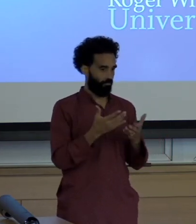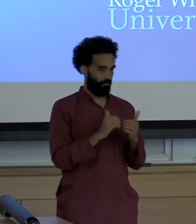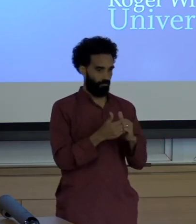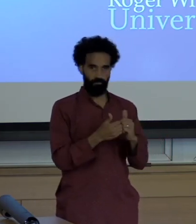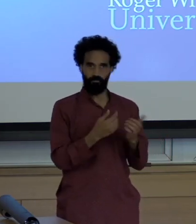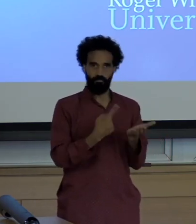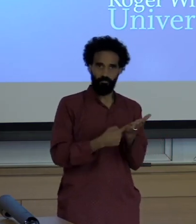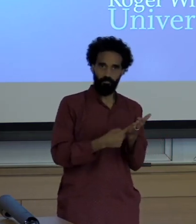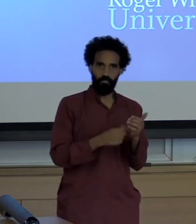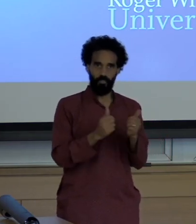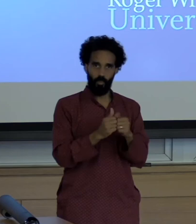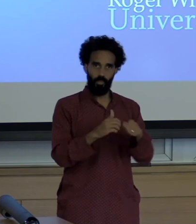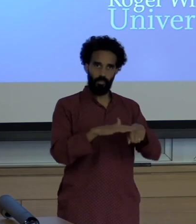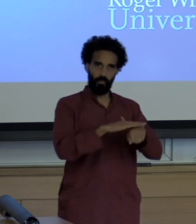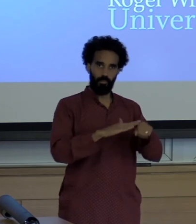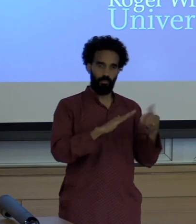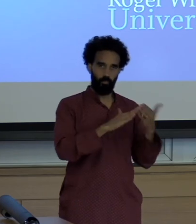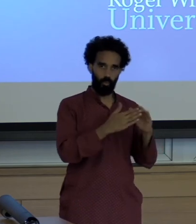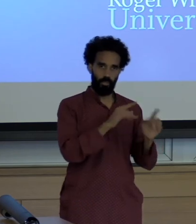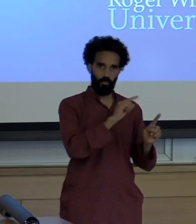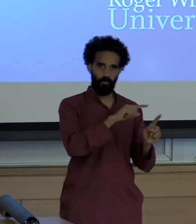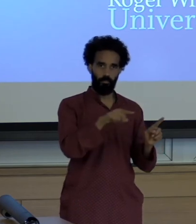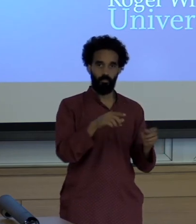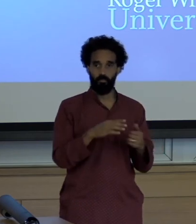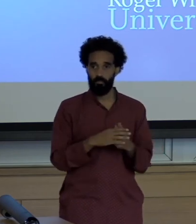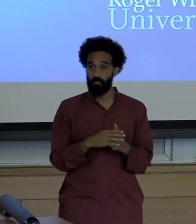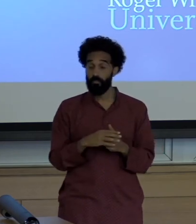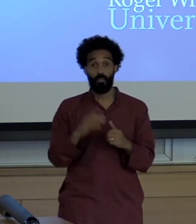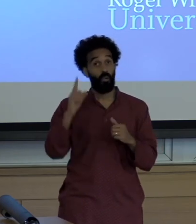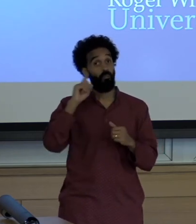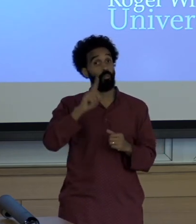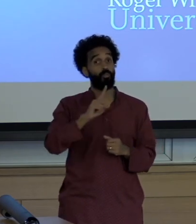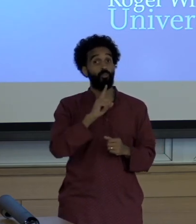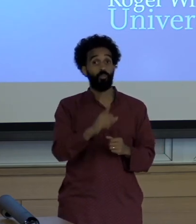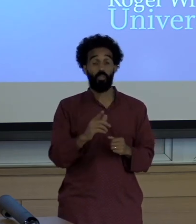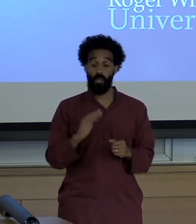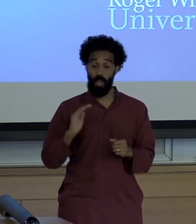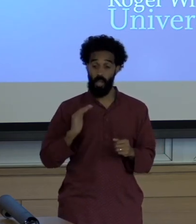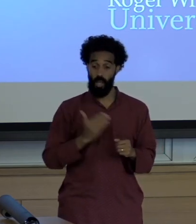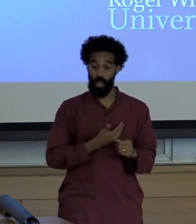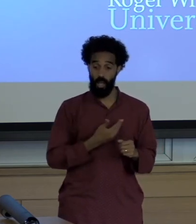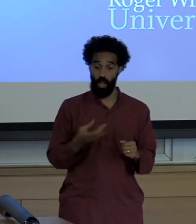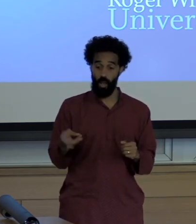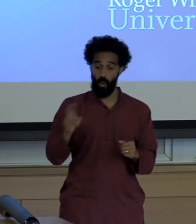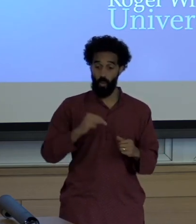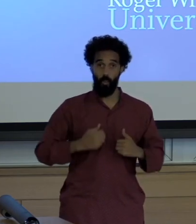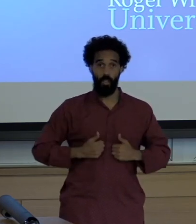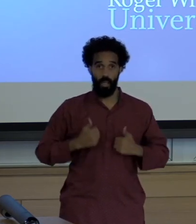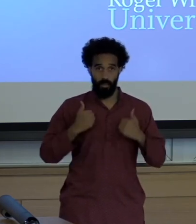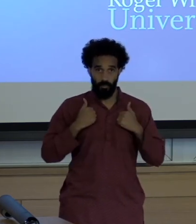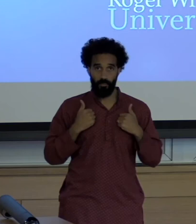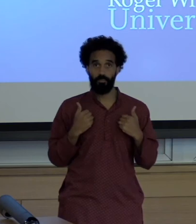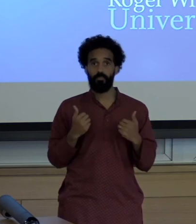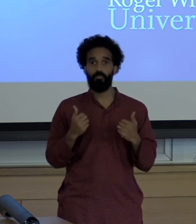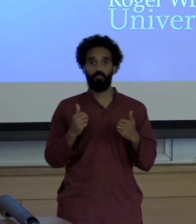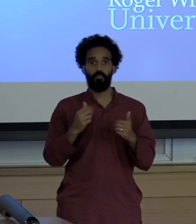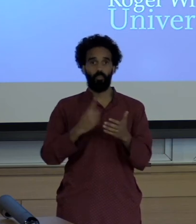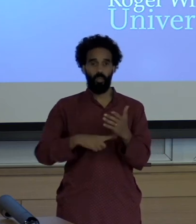the actions that each of us take either in our own lives to reduce our carbon footprint or as we teach